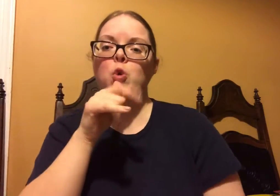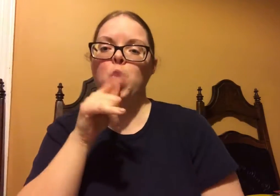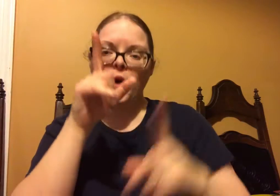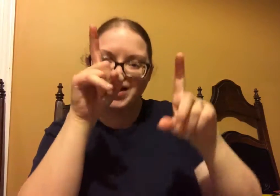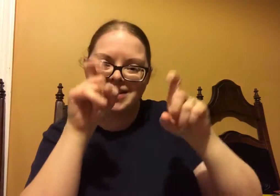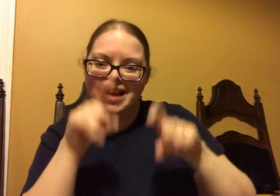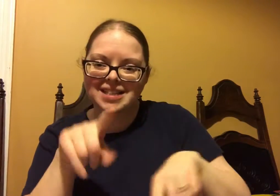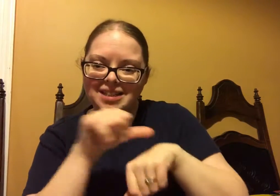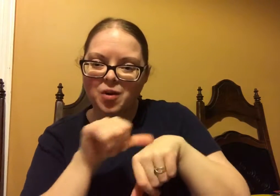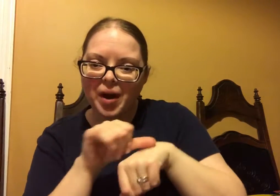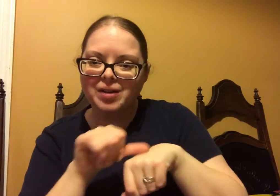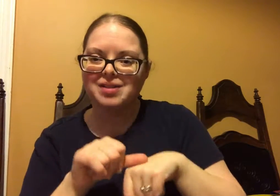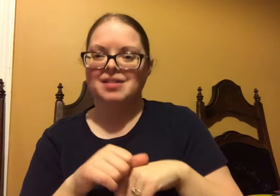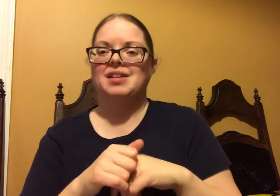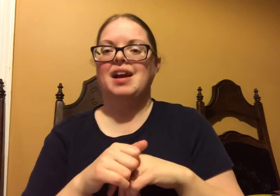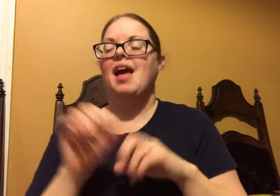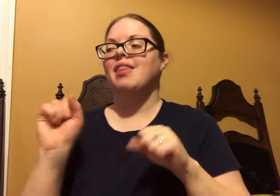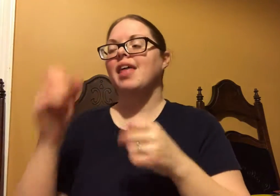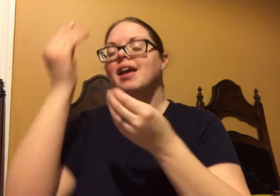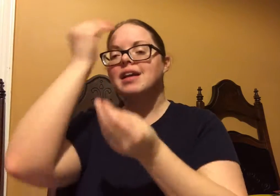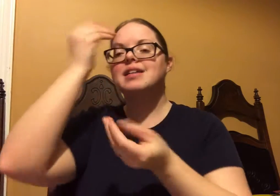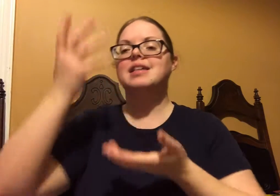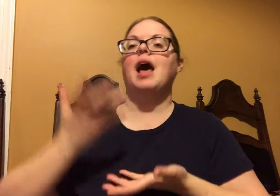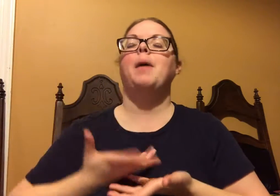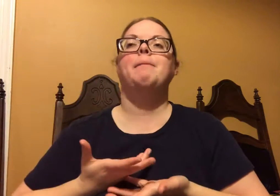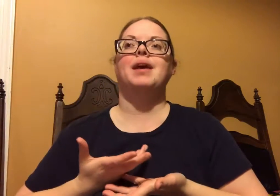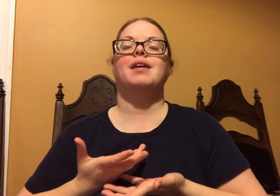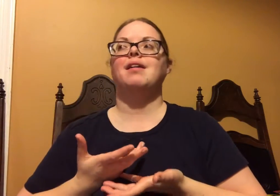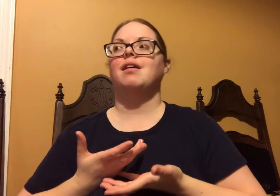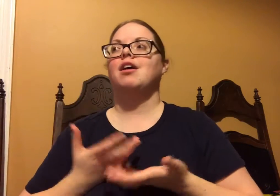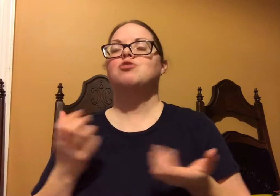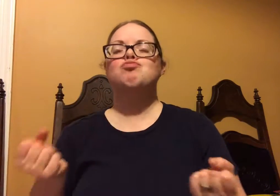They can tell me who did the testing.